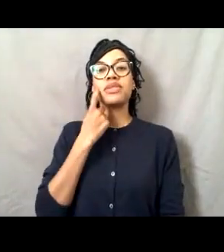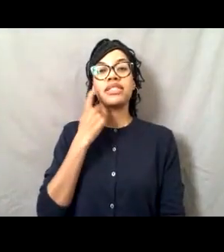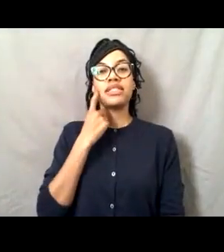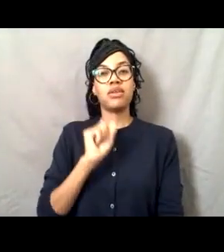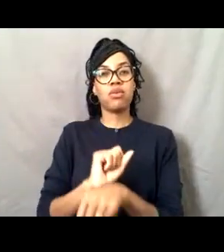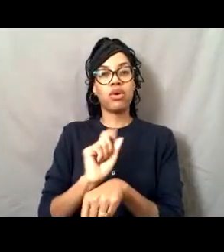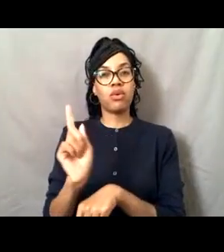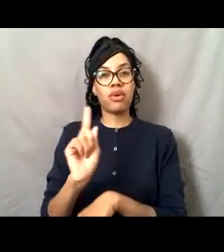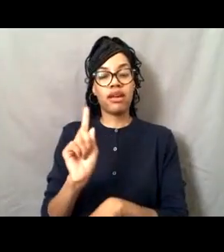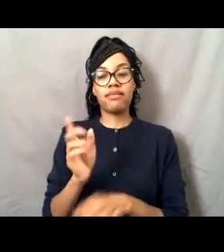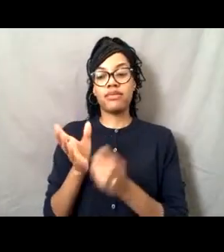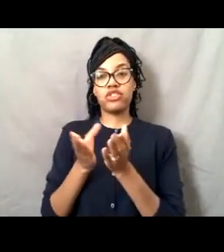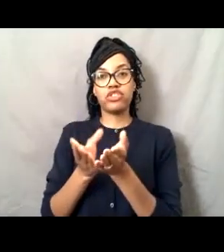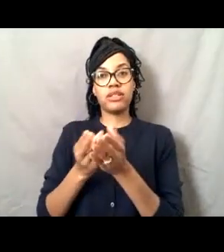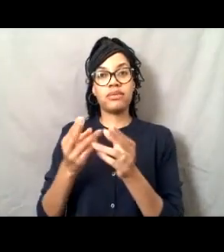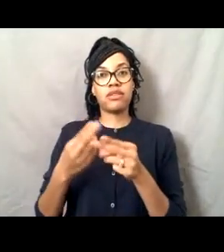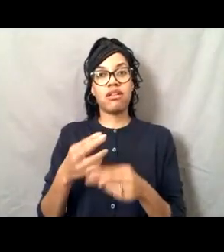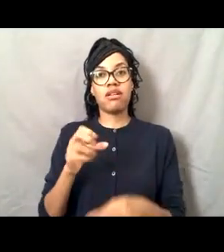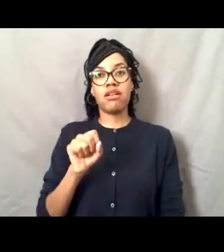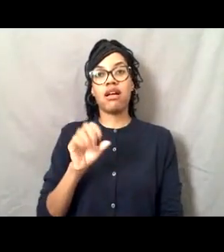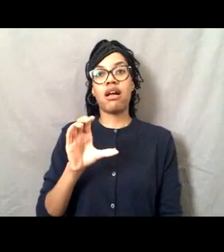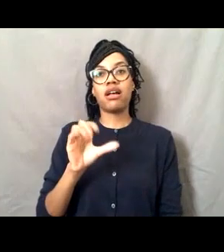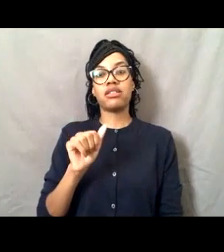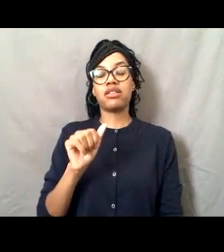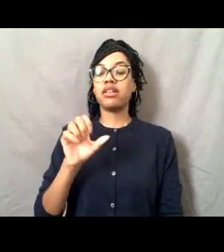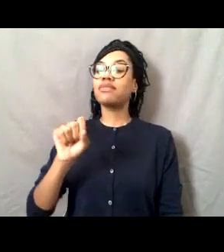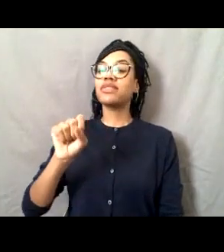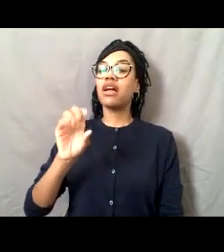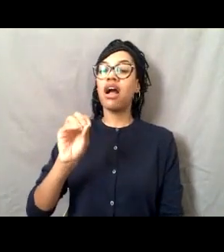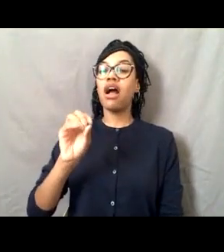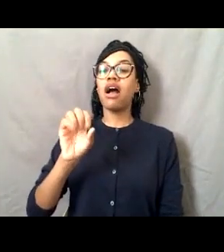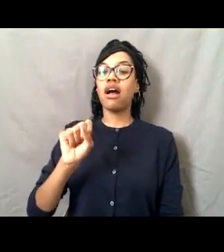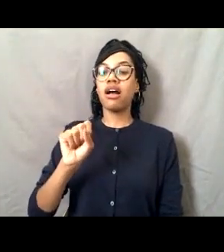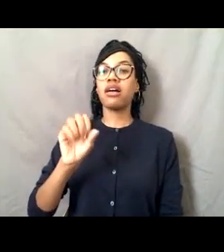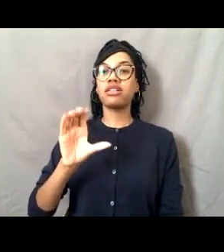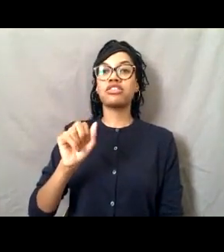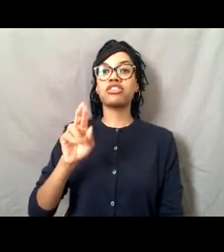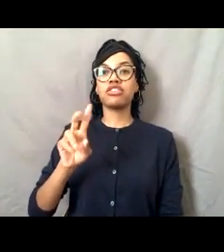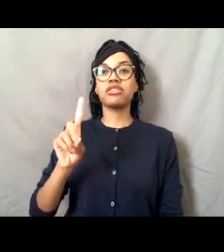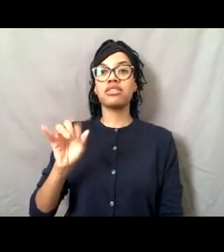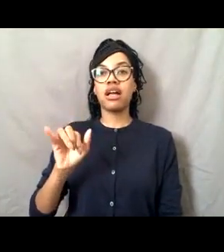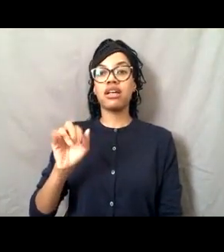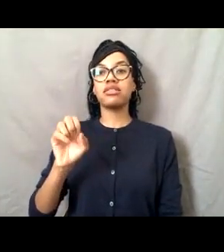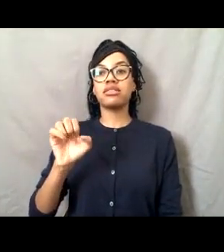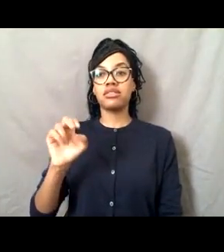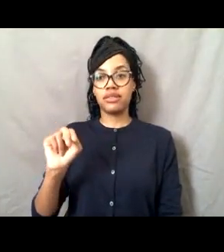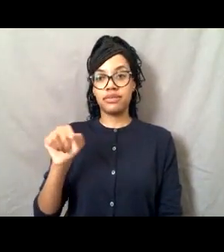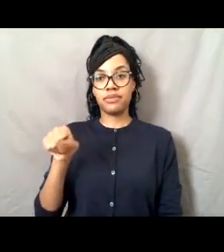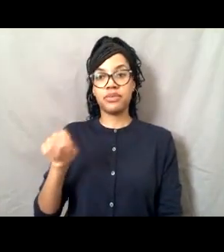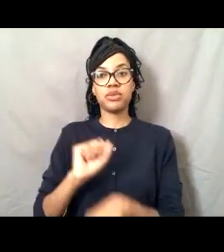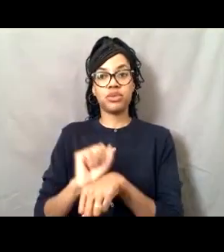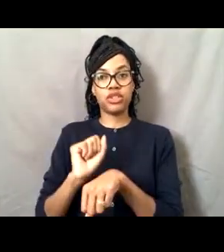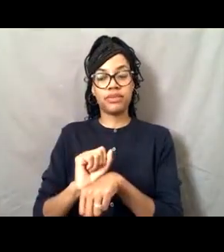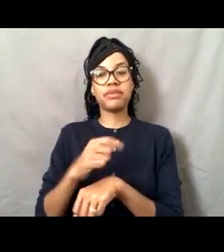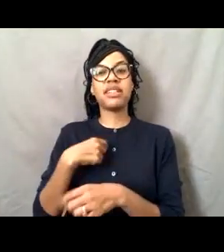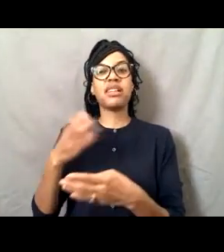I completed that assignment about two months ago and began my fourth land assignment at that time